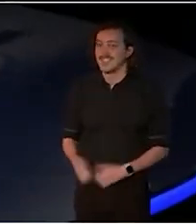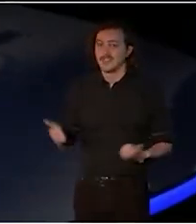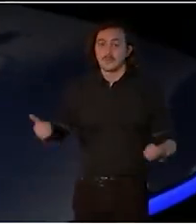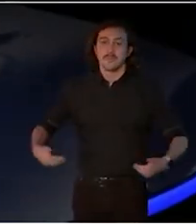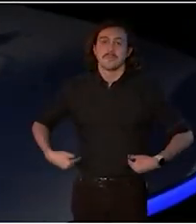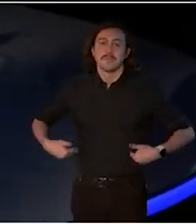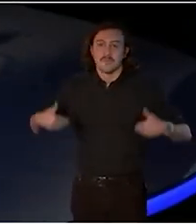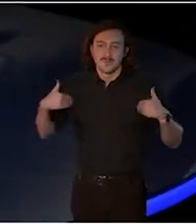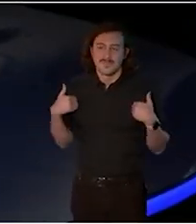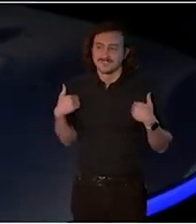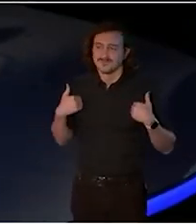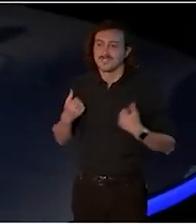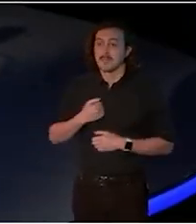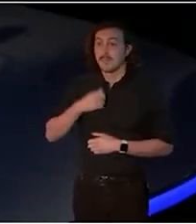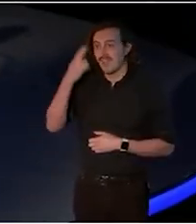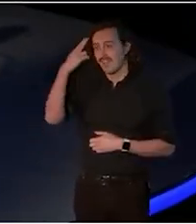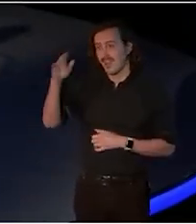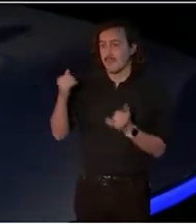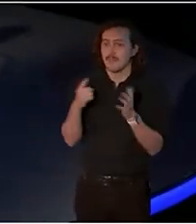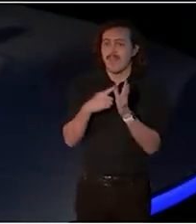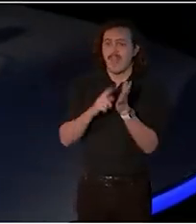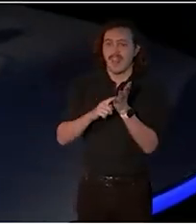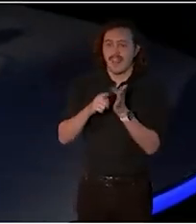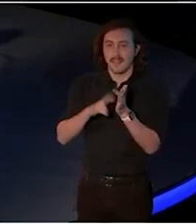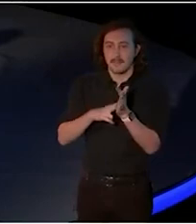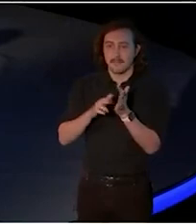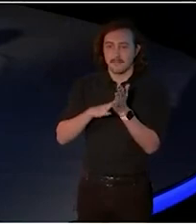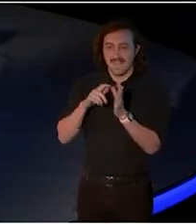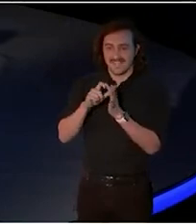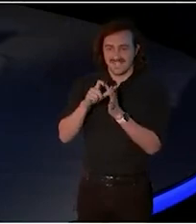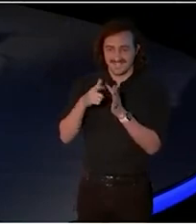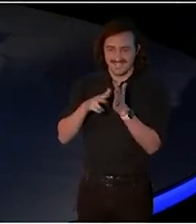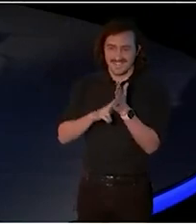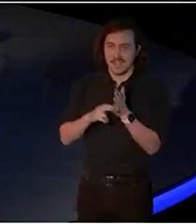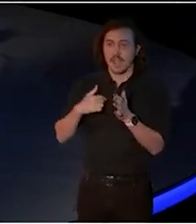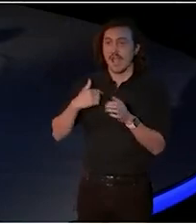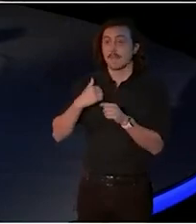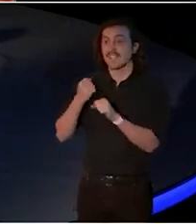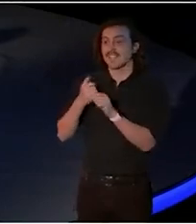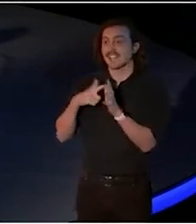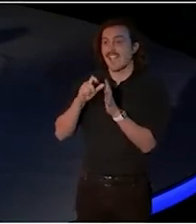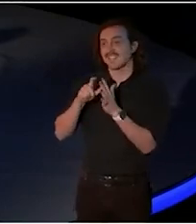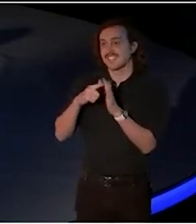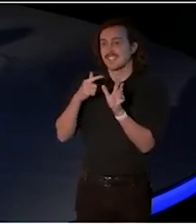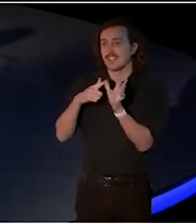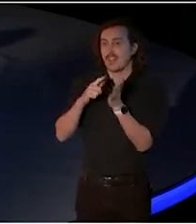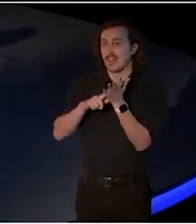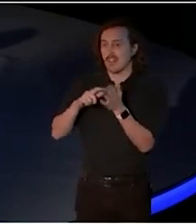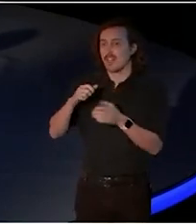My name is Allen Madden, Gadigal Elder. Minister, distinguished guests, ladies and gentlemen,